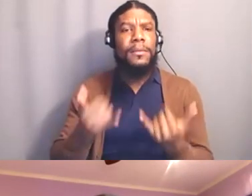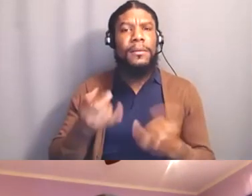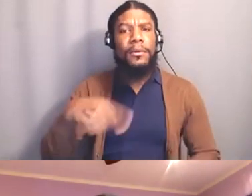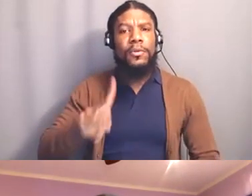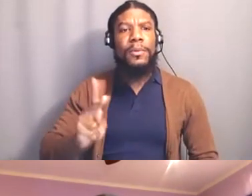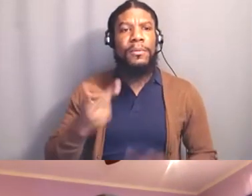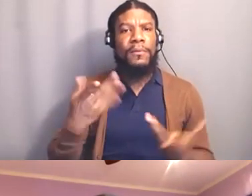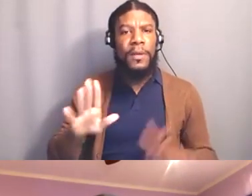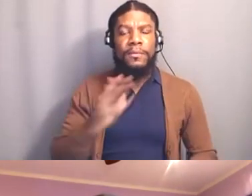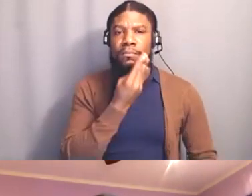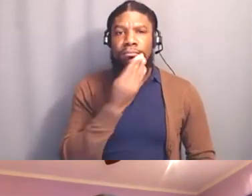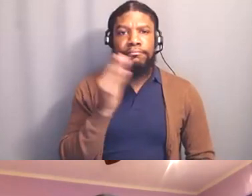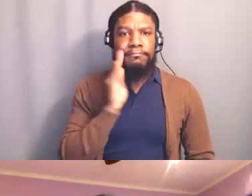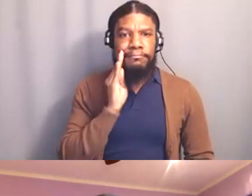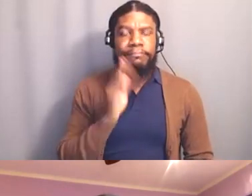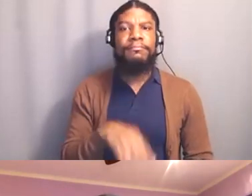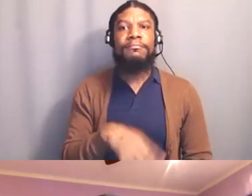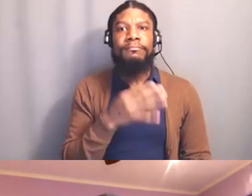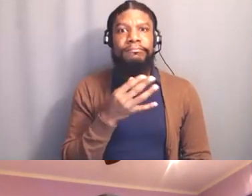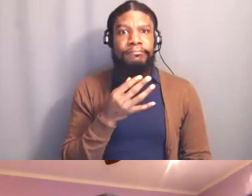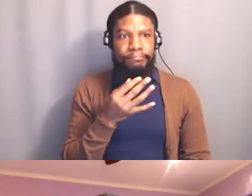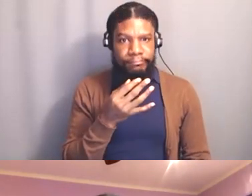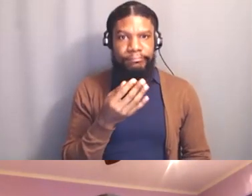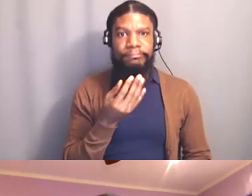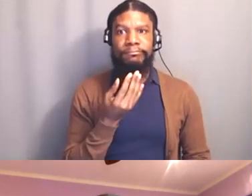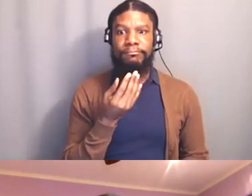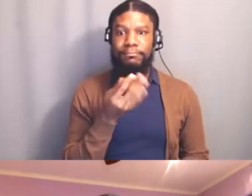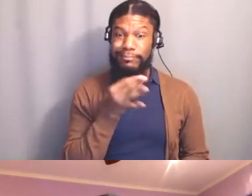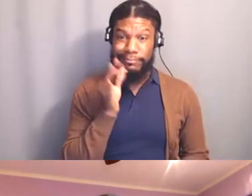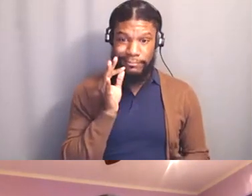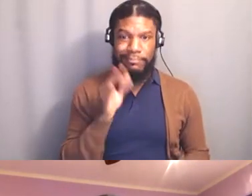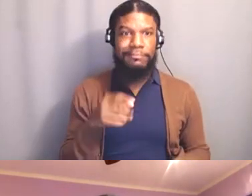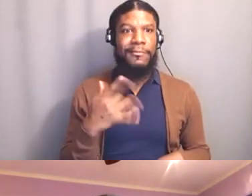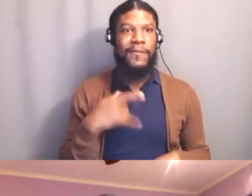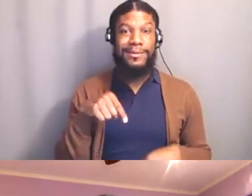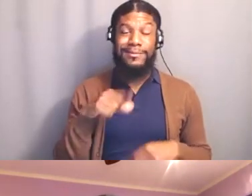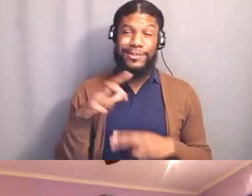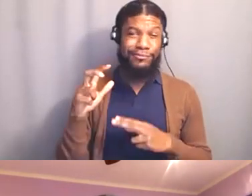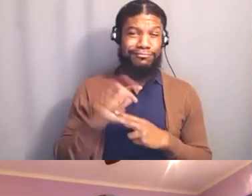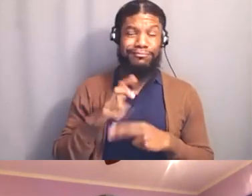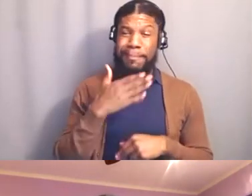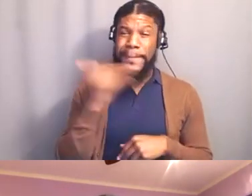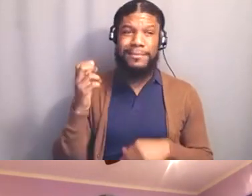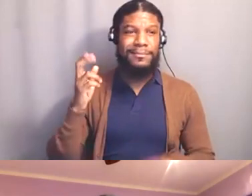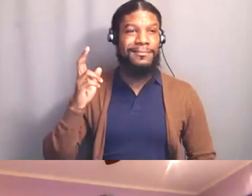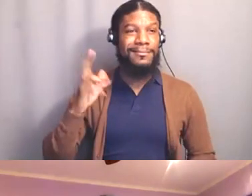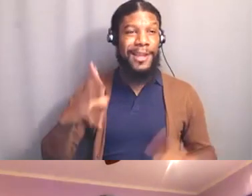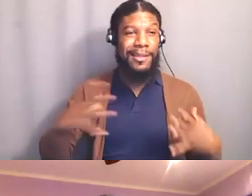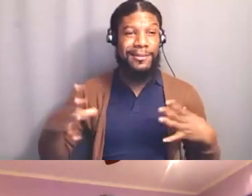we think this is the absolute best holiday ever, because you were forbidden from fasting today,